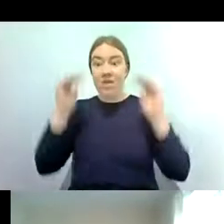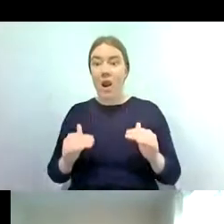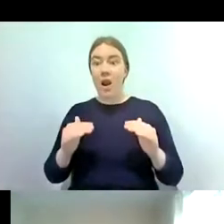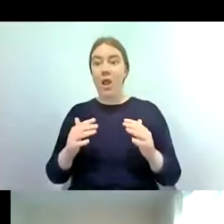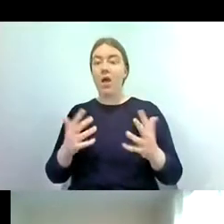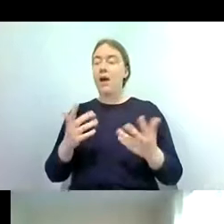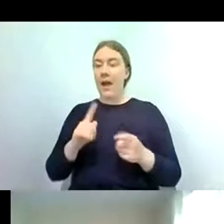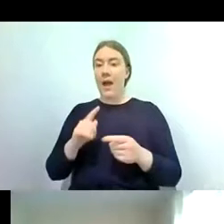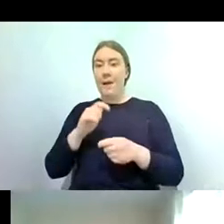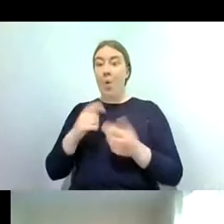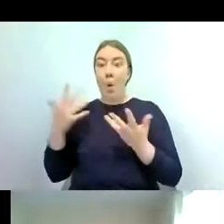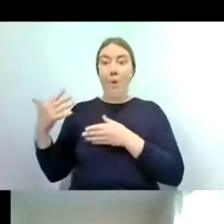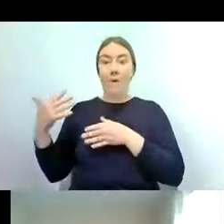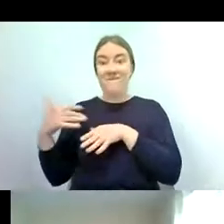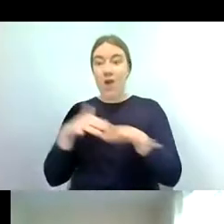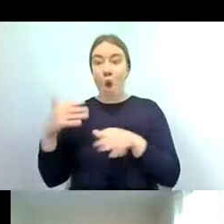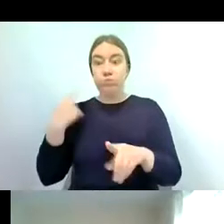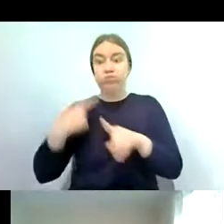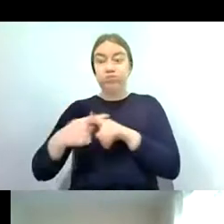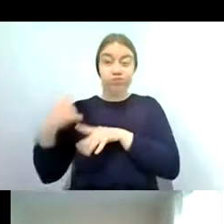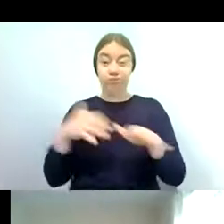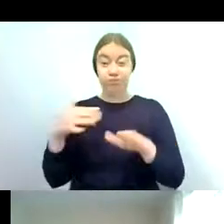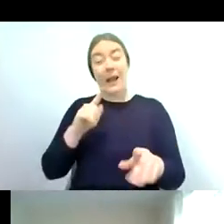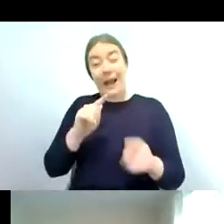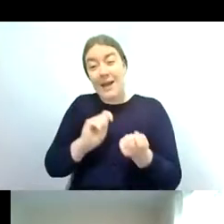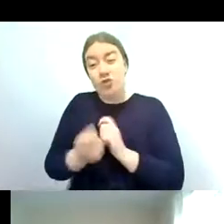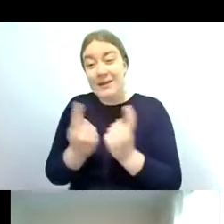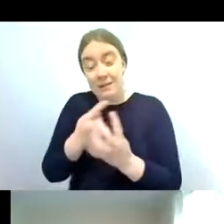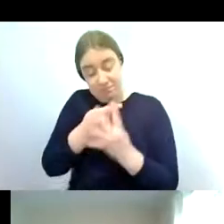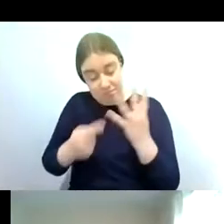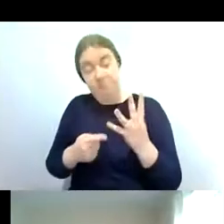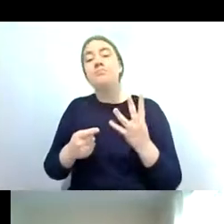so these characteristics along with these factors that can affect them make them really